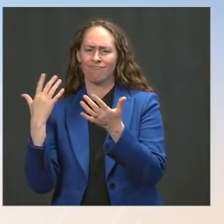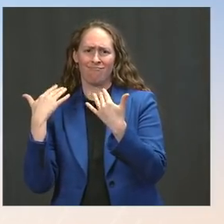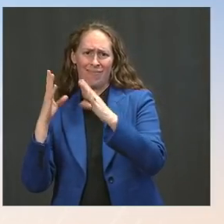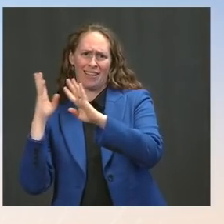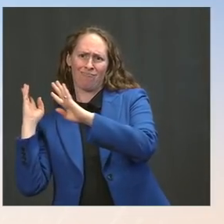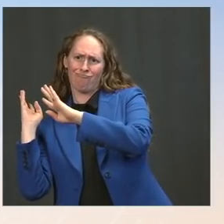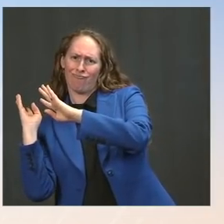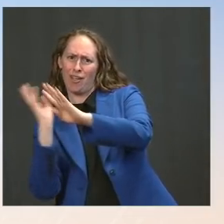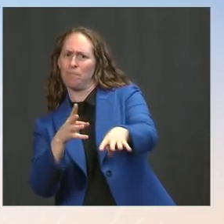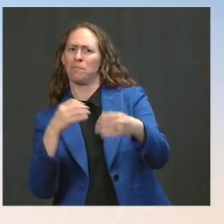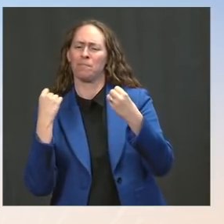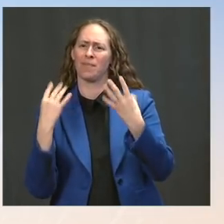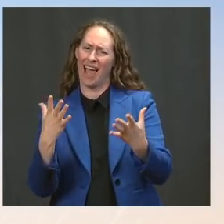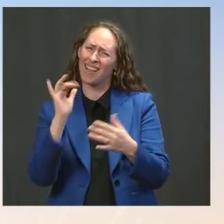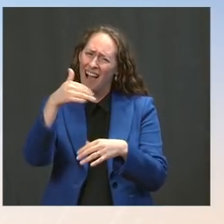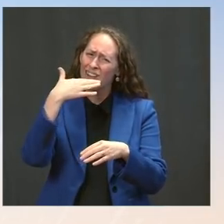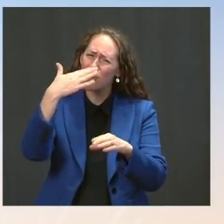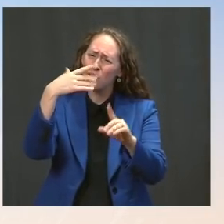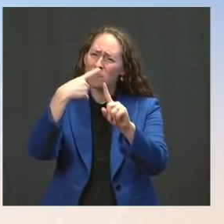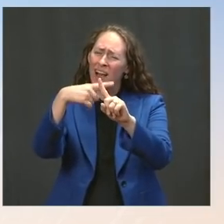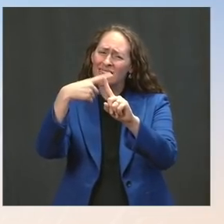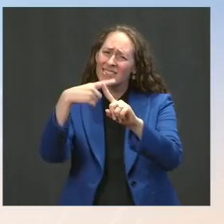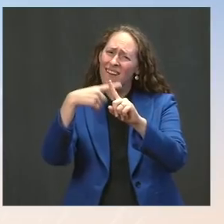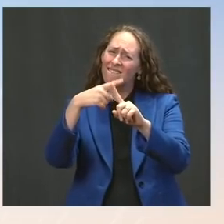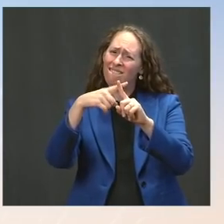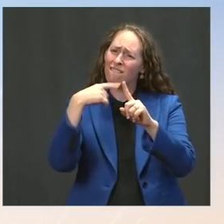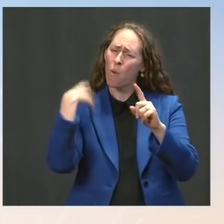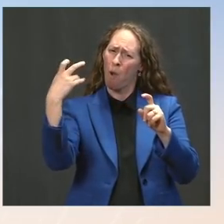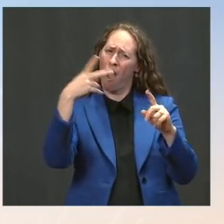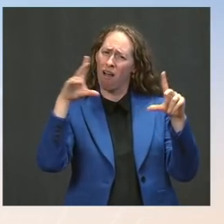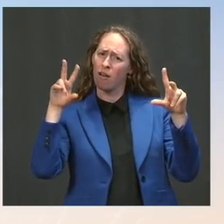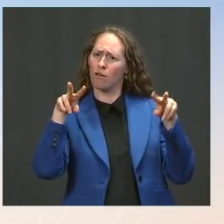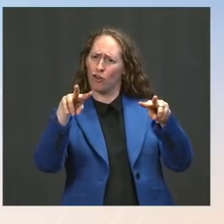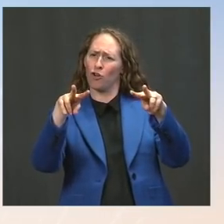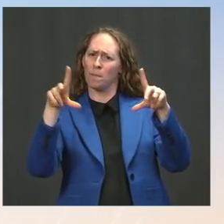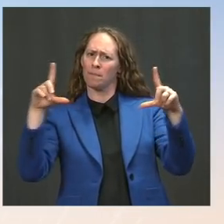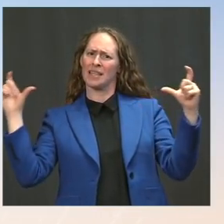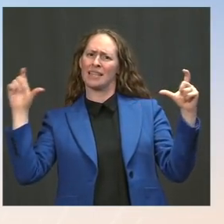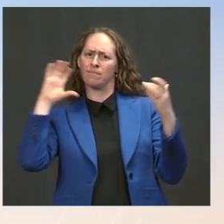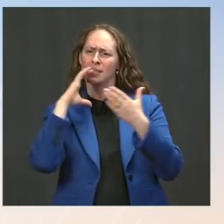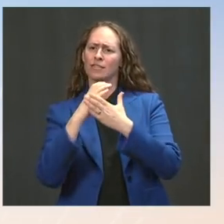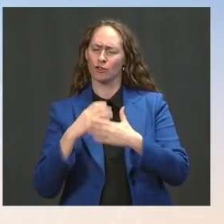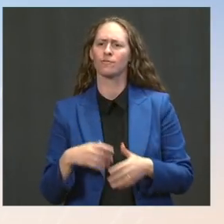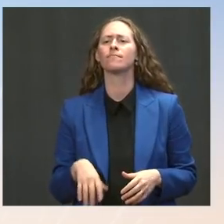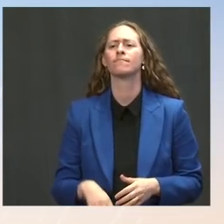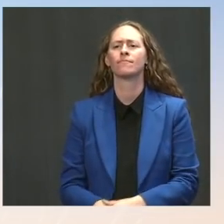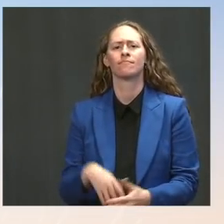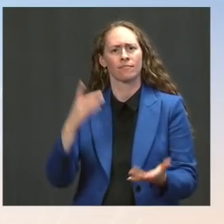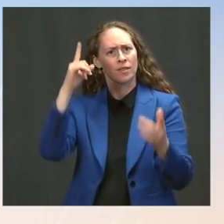and it is an encouraging sign to us that we can still get more people vaccinated. Where we are today signals